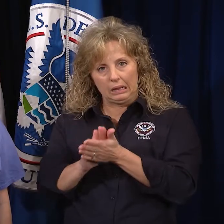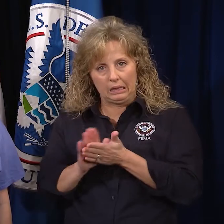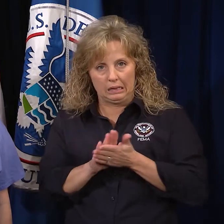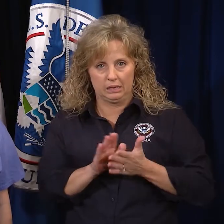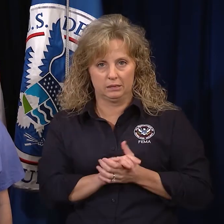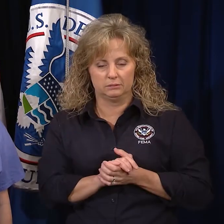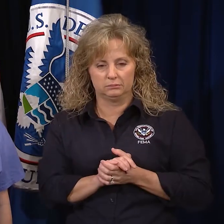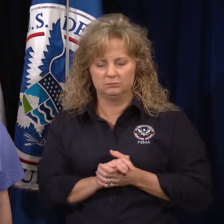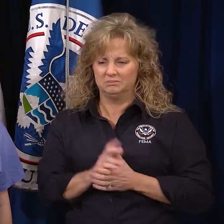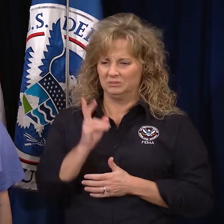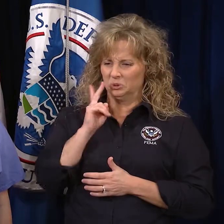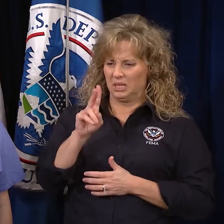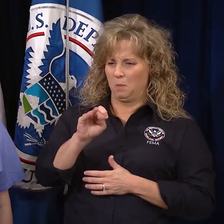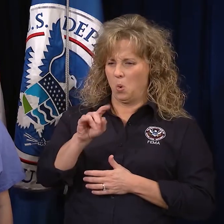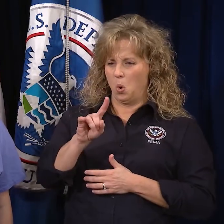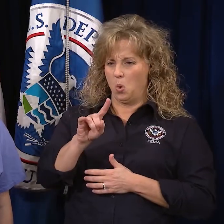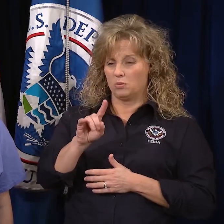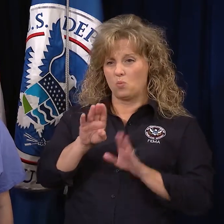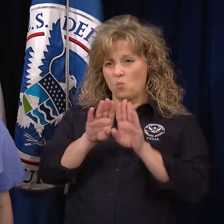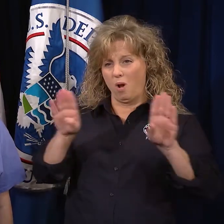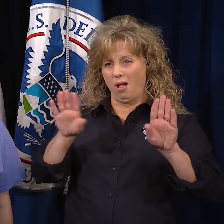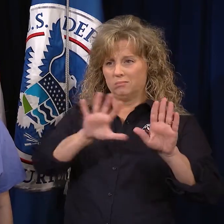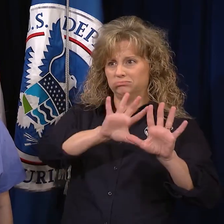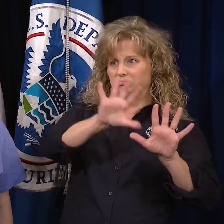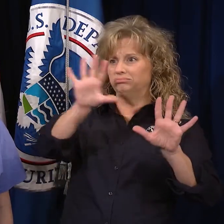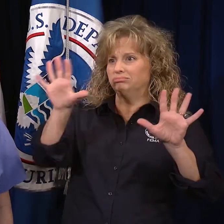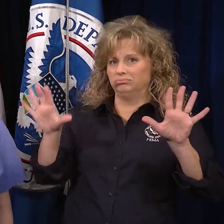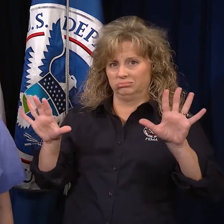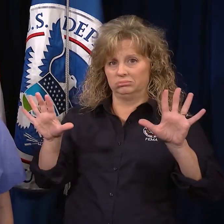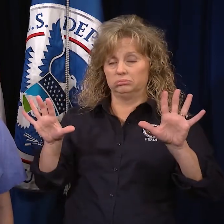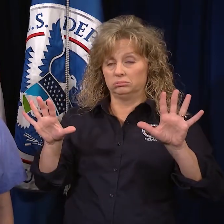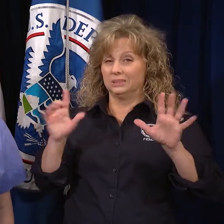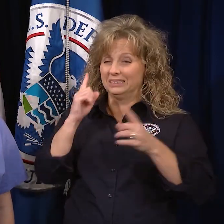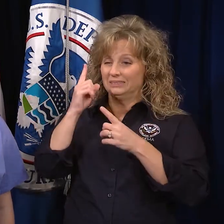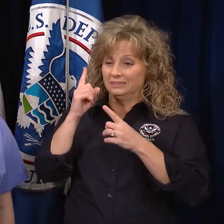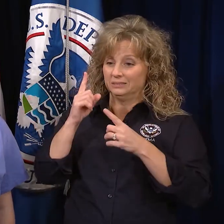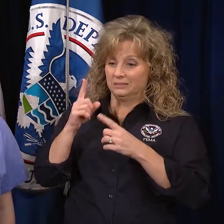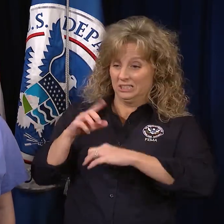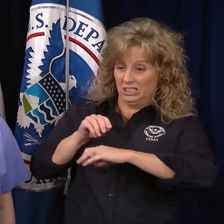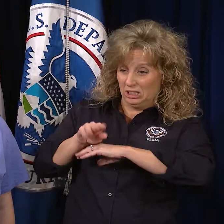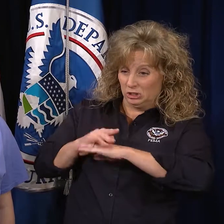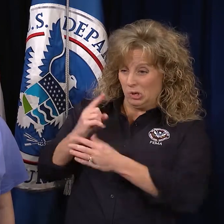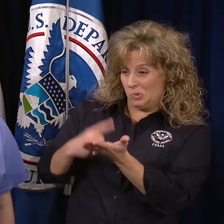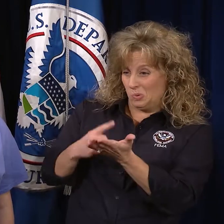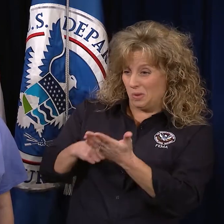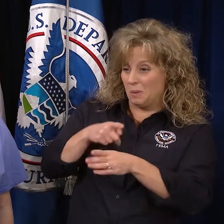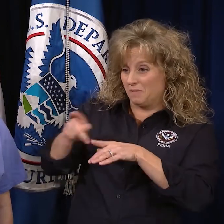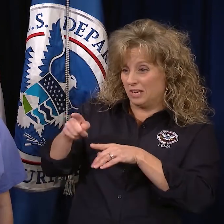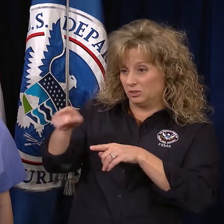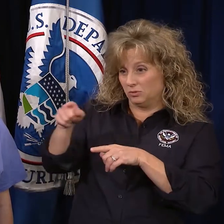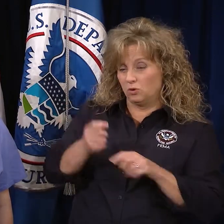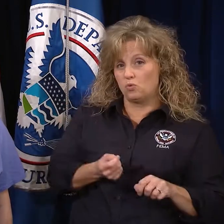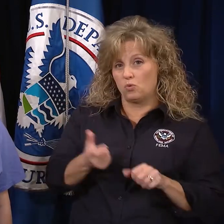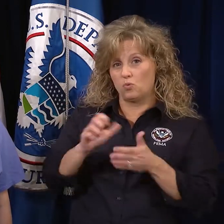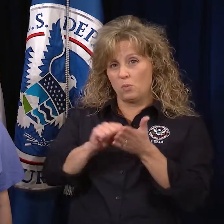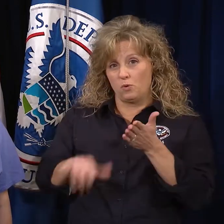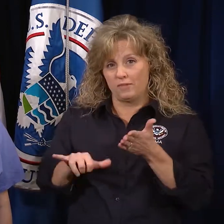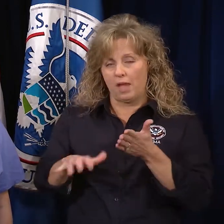If you see mold that covers most of your wall, consult a professional to remove it. Thank you.